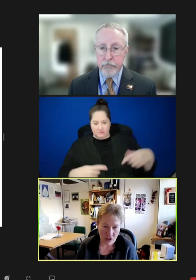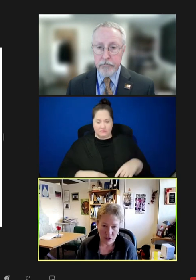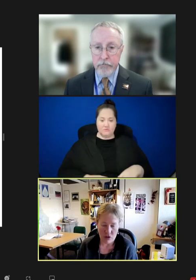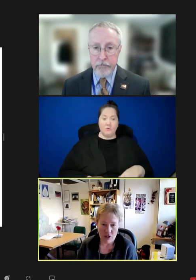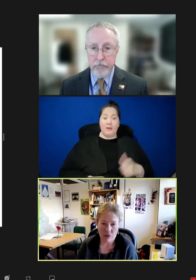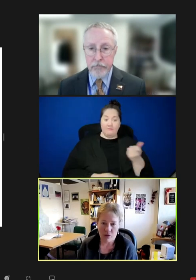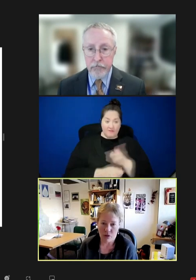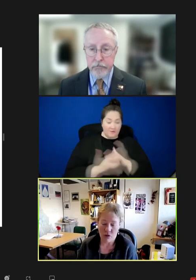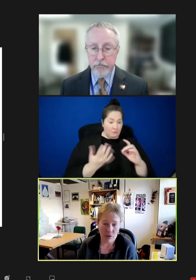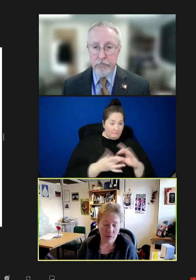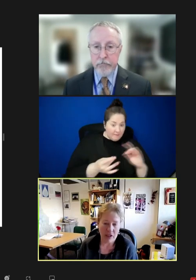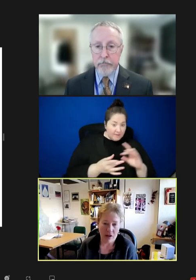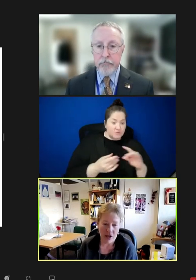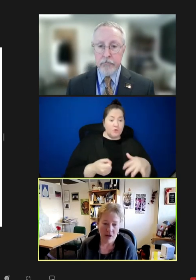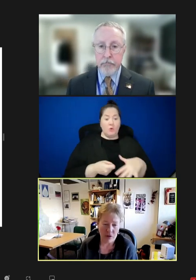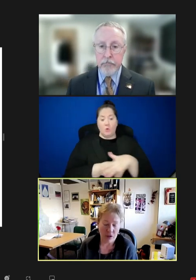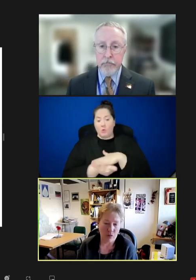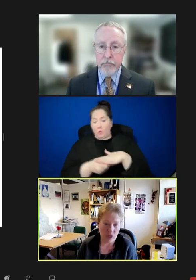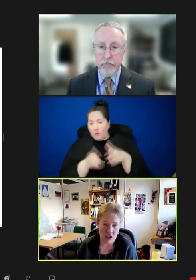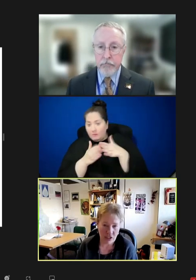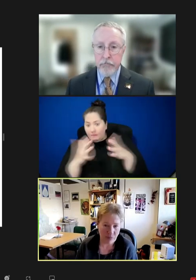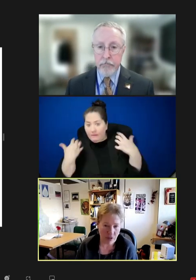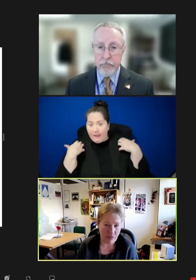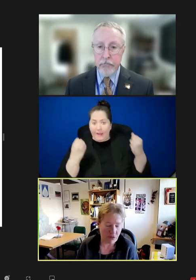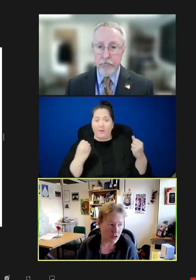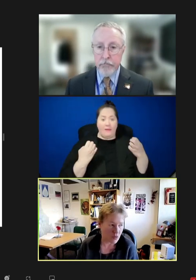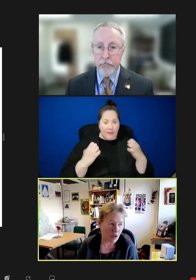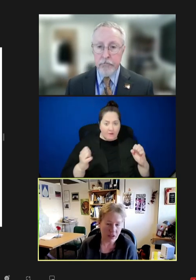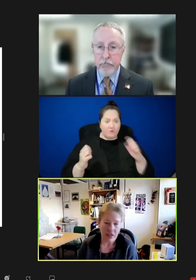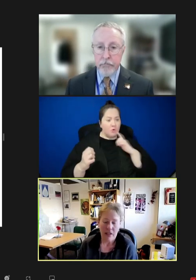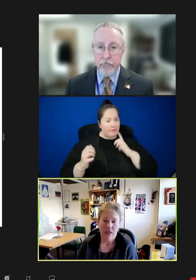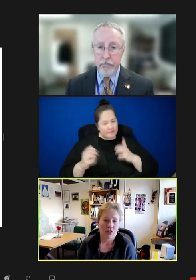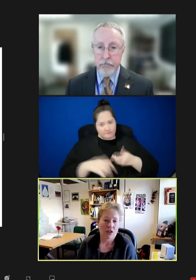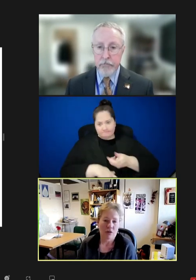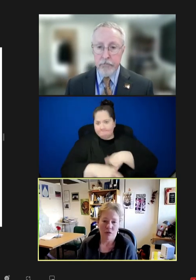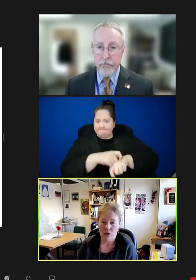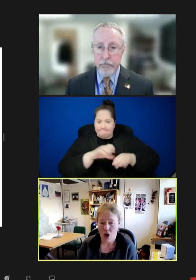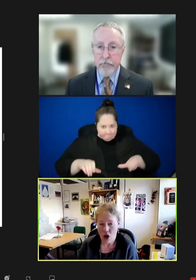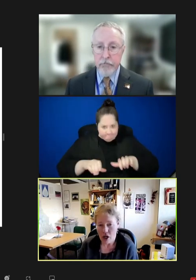the incredible local public health effort, and they really stepped up for this one, the long,